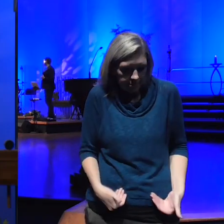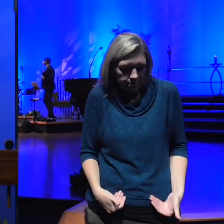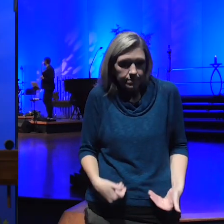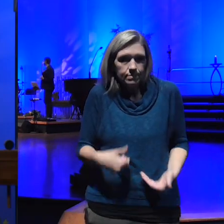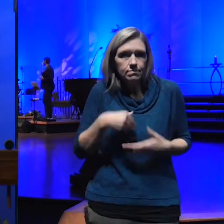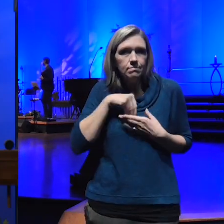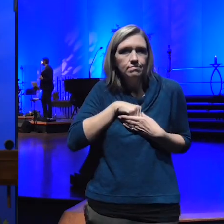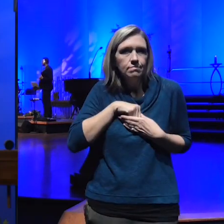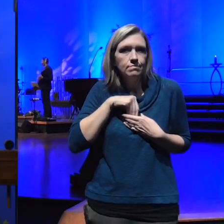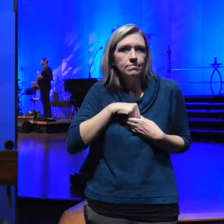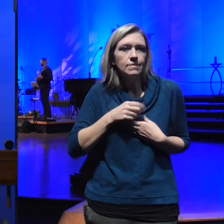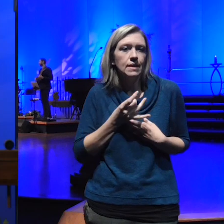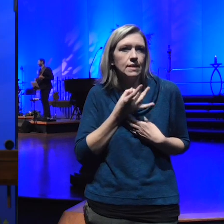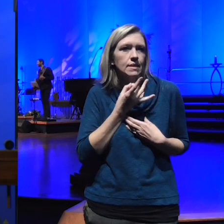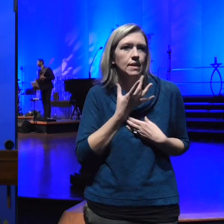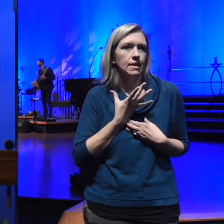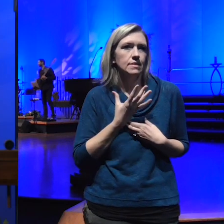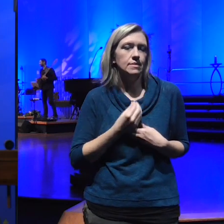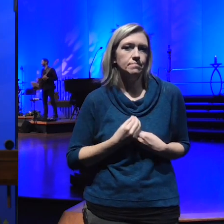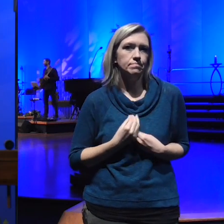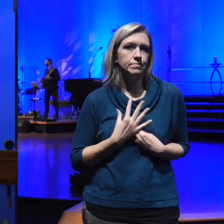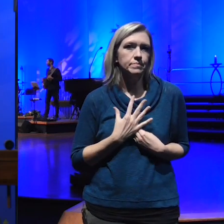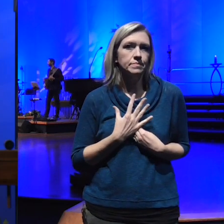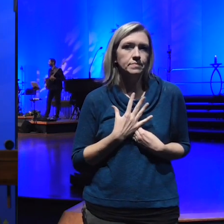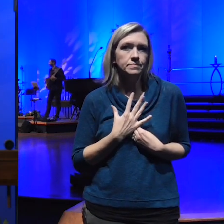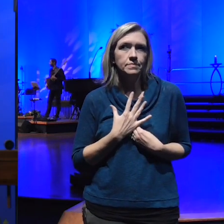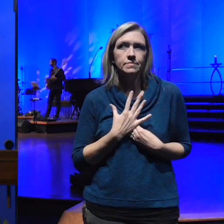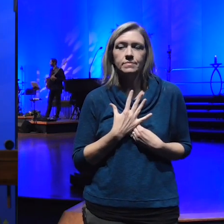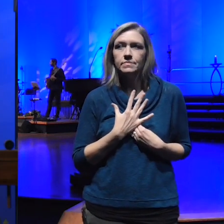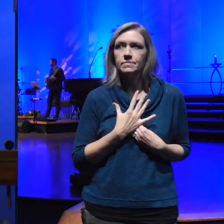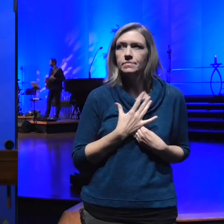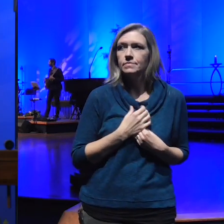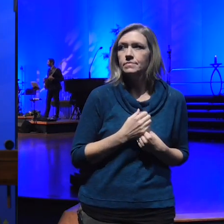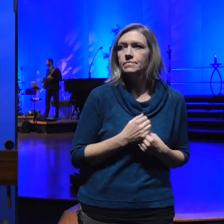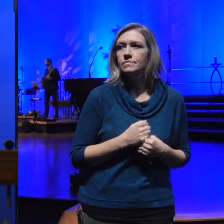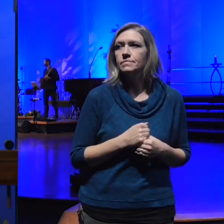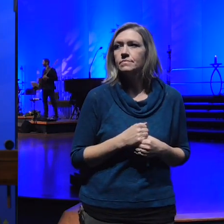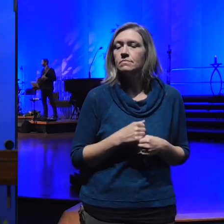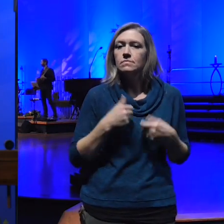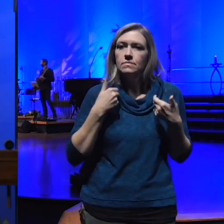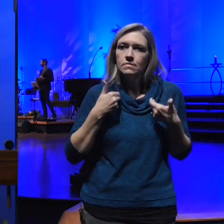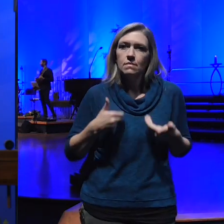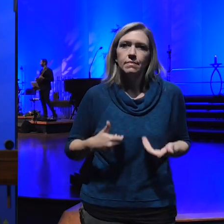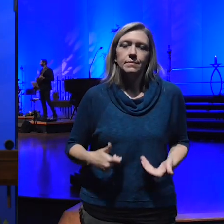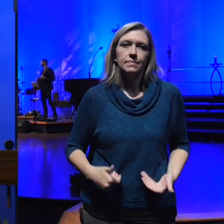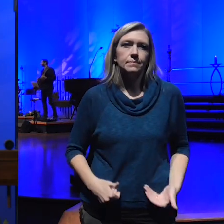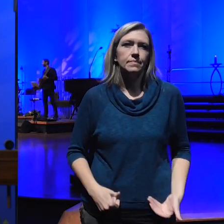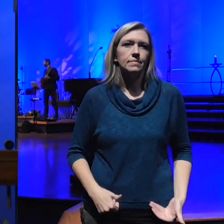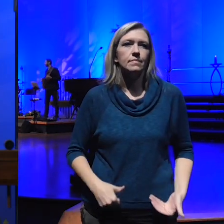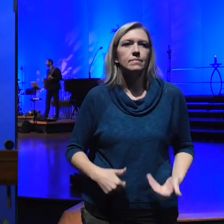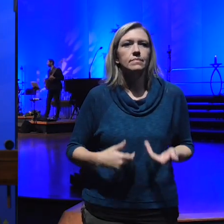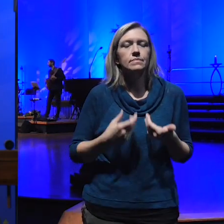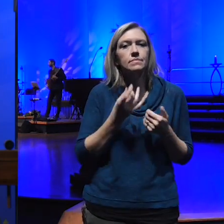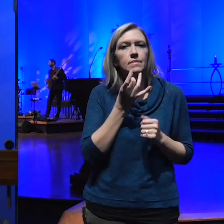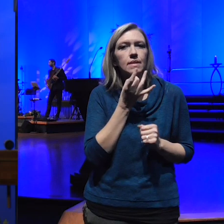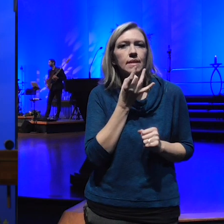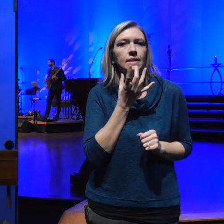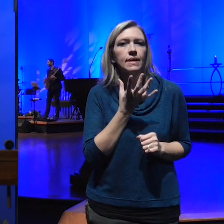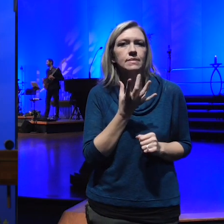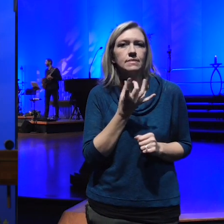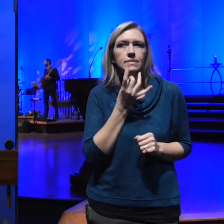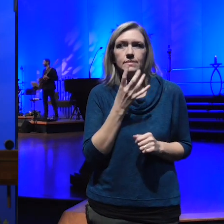light I am light I am